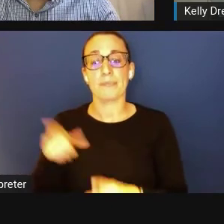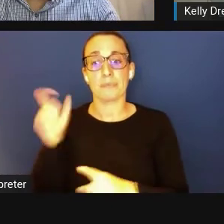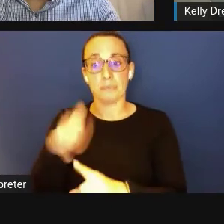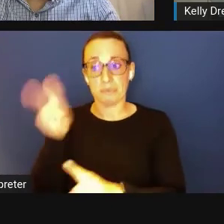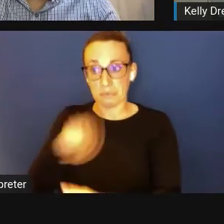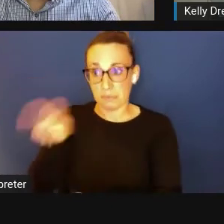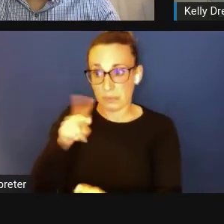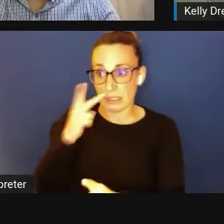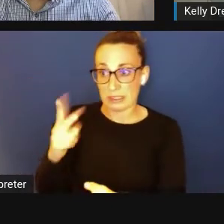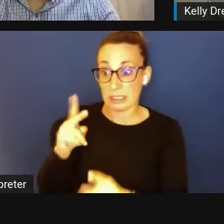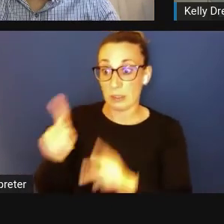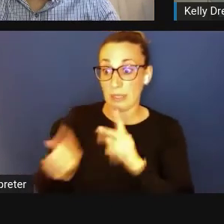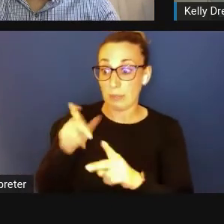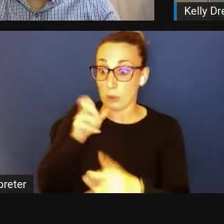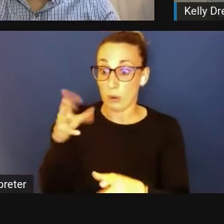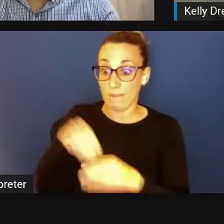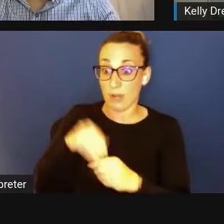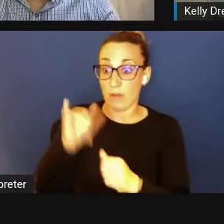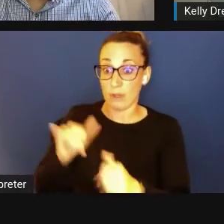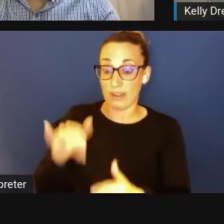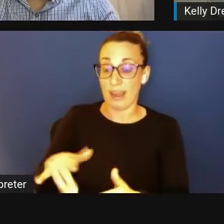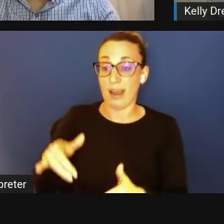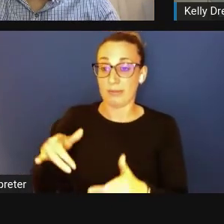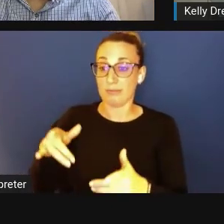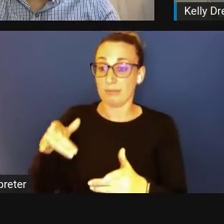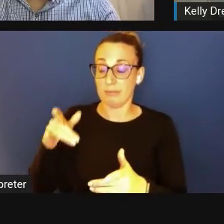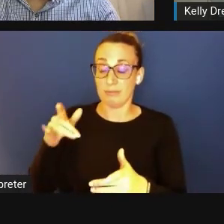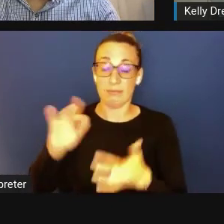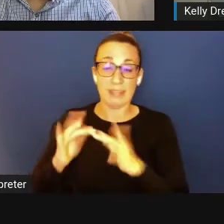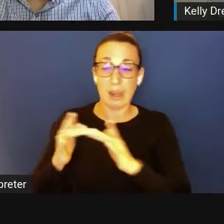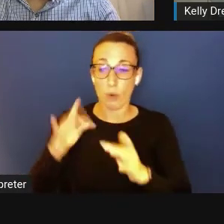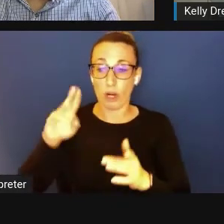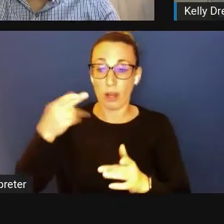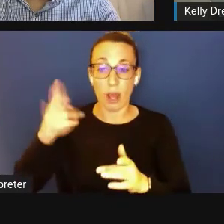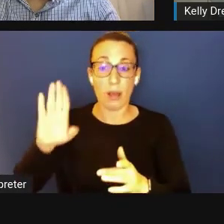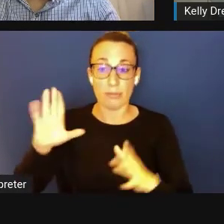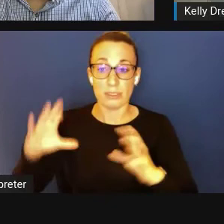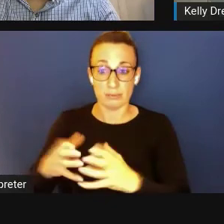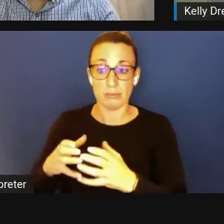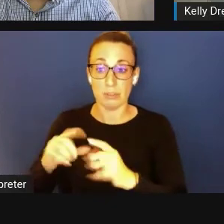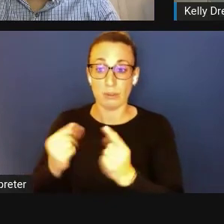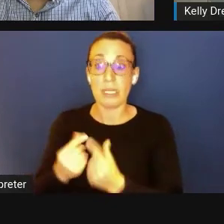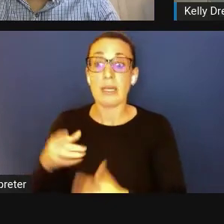in these proof-of-concept network hubs are really distinguished, really accomplished individuals.